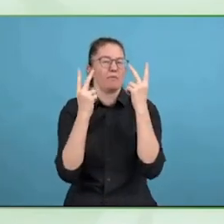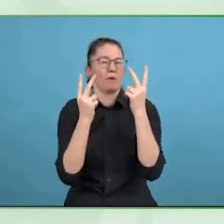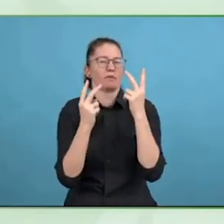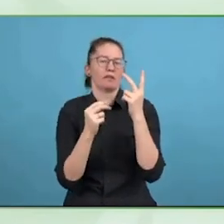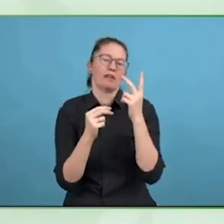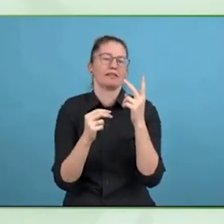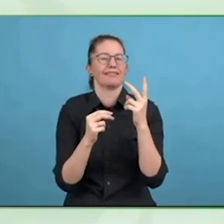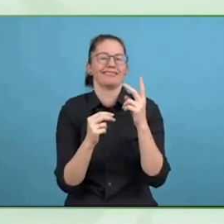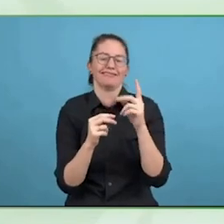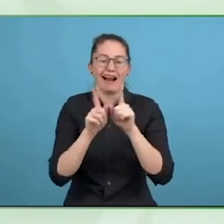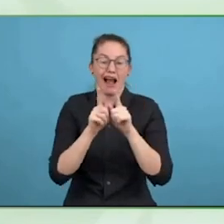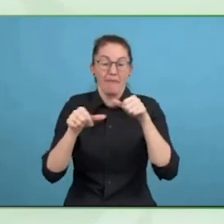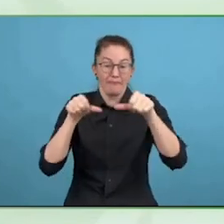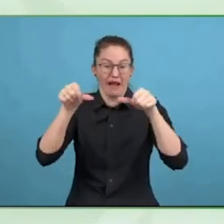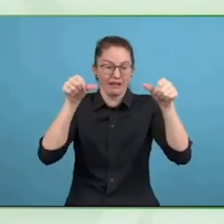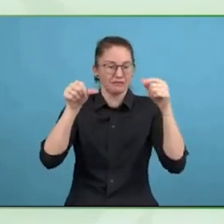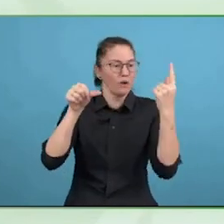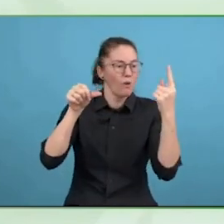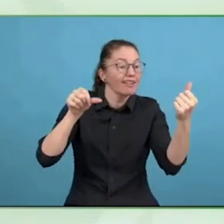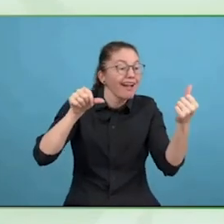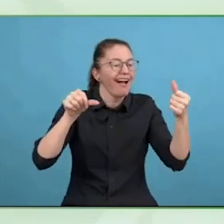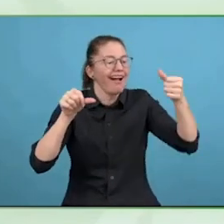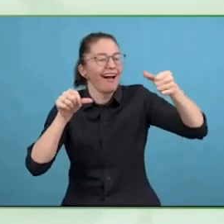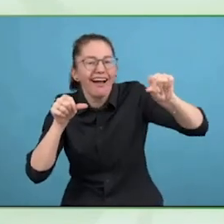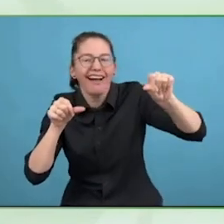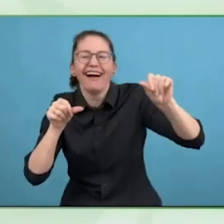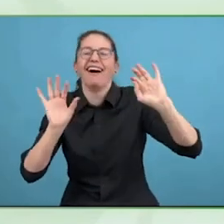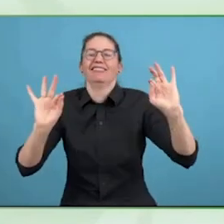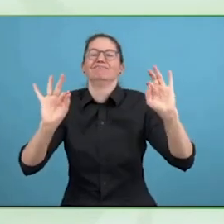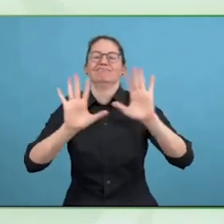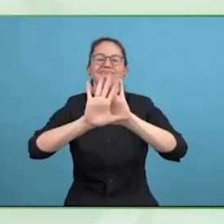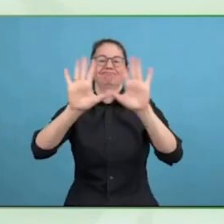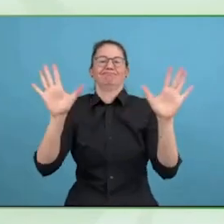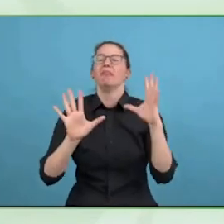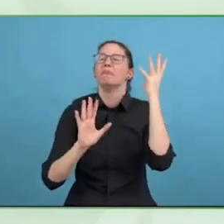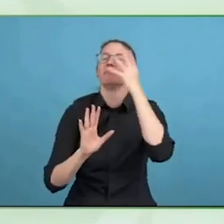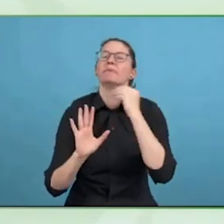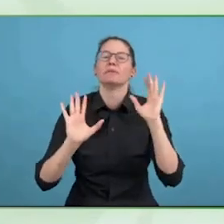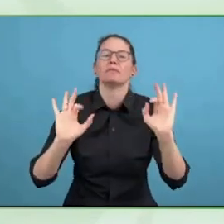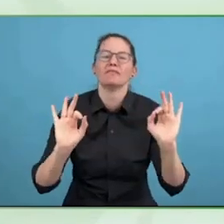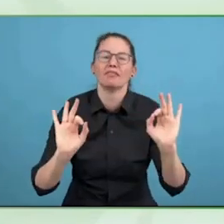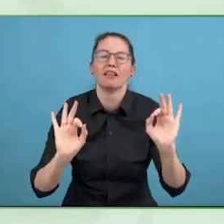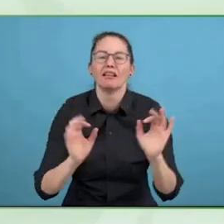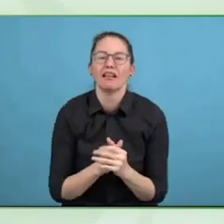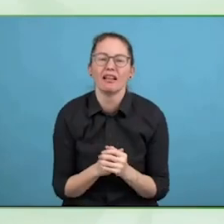chair of the GB we want to make sure that the organisations members